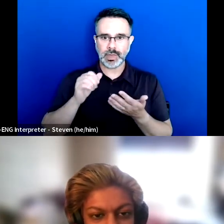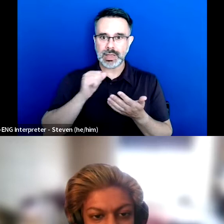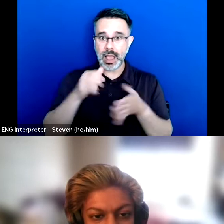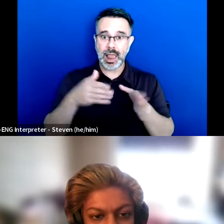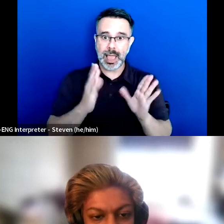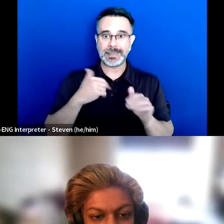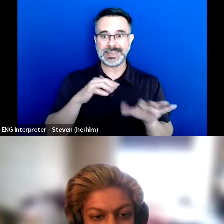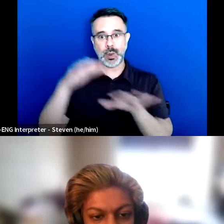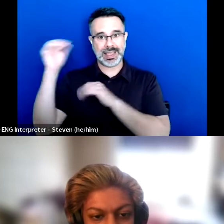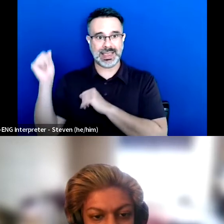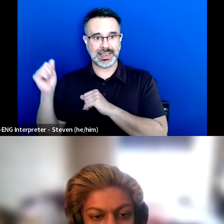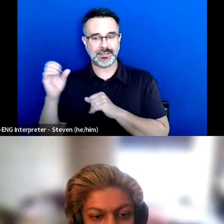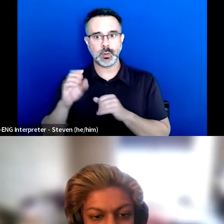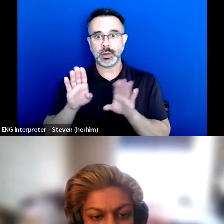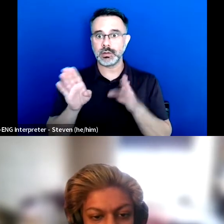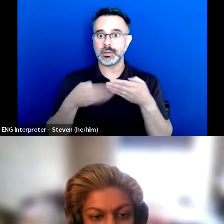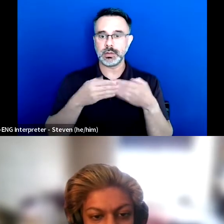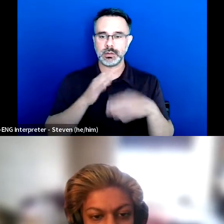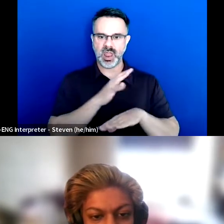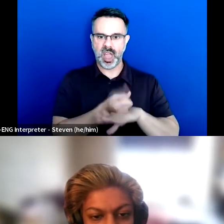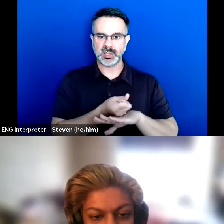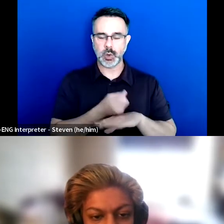So they would like lock the door, and said I couldn't leave despite the fact